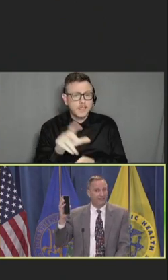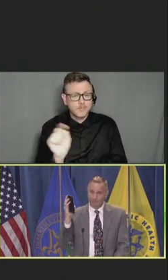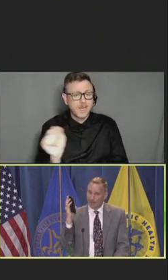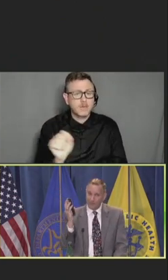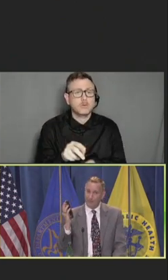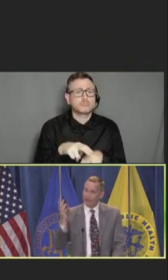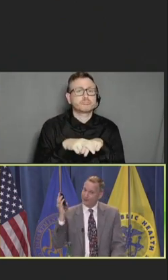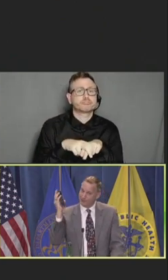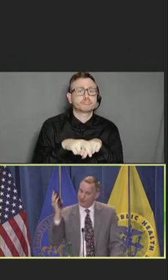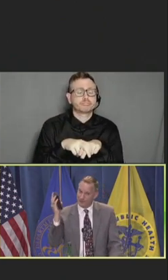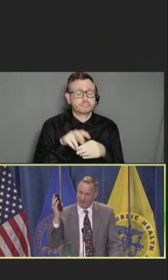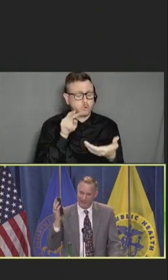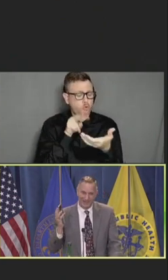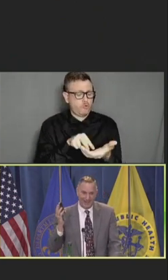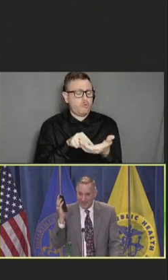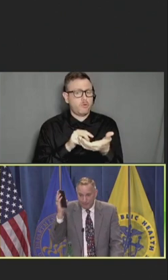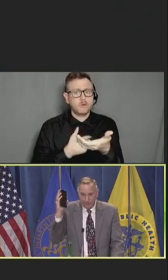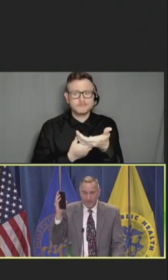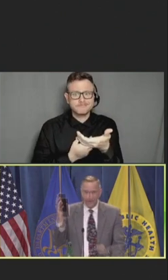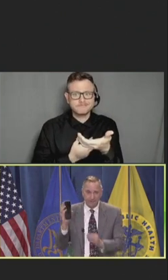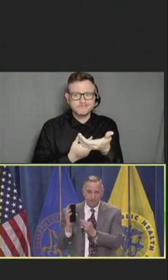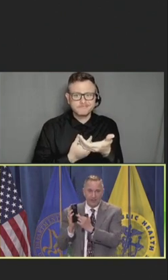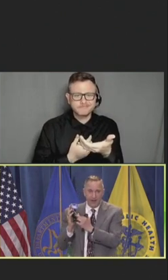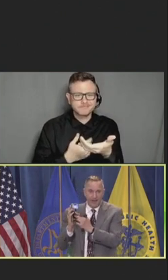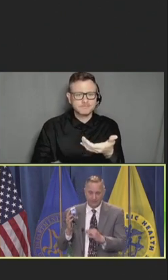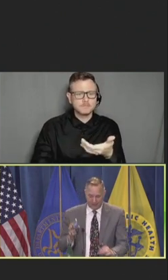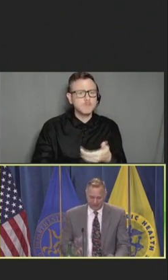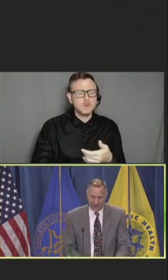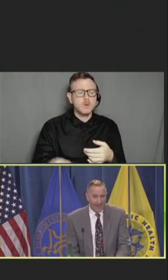And we all know it because we do it. And yet we can't get our heads around this.